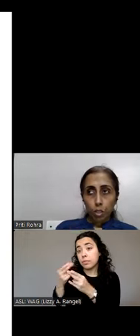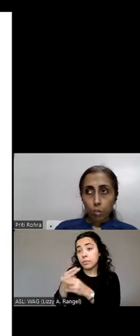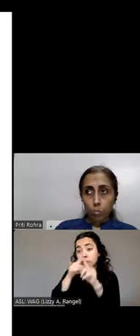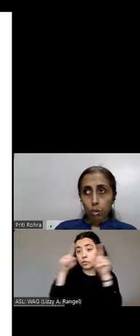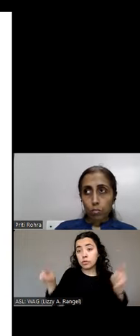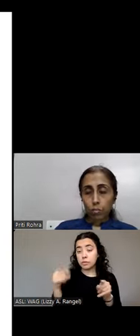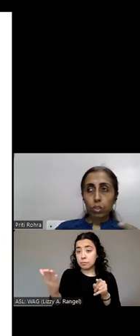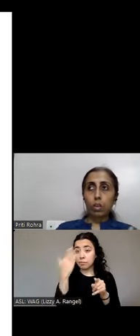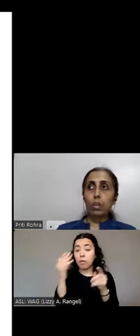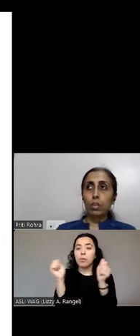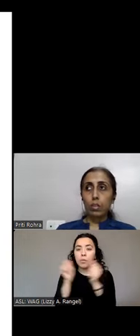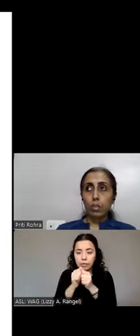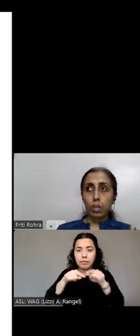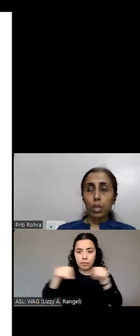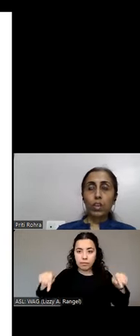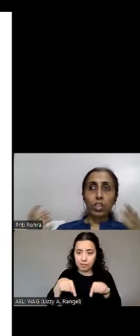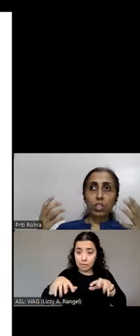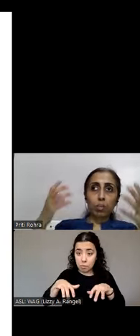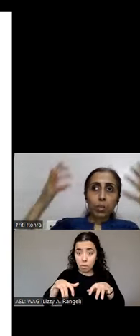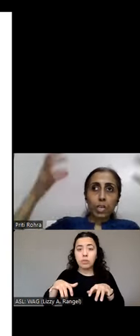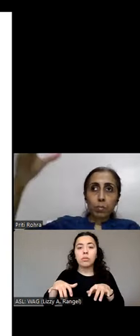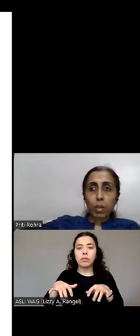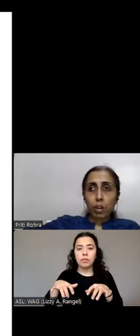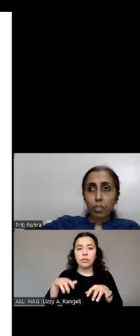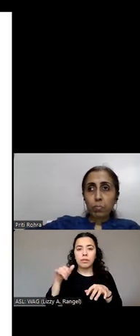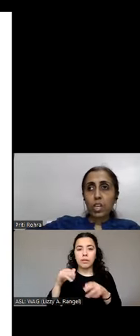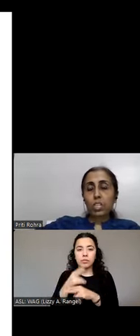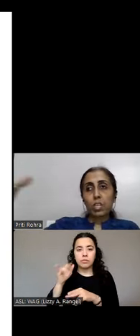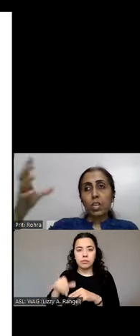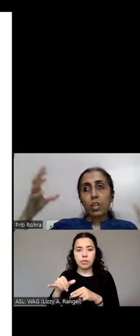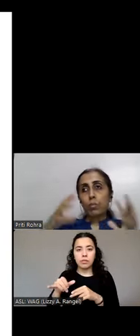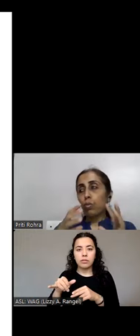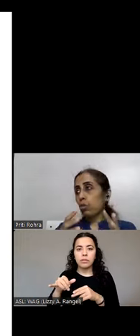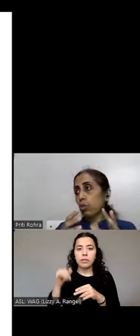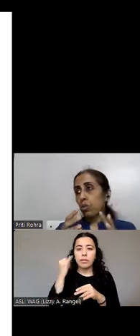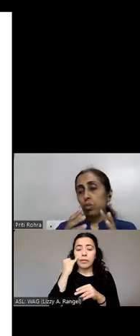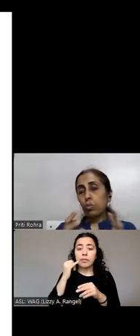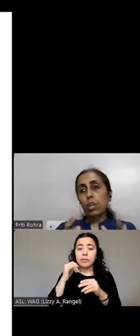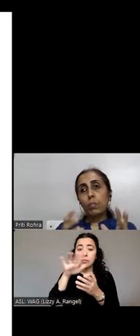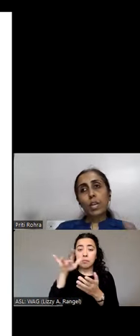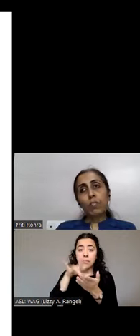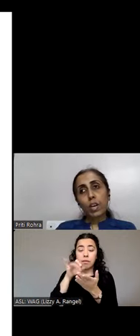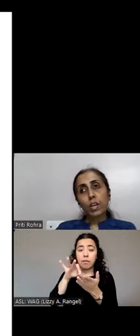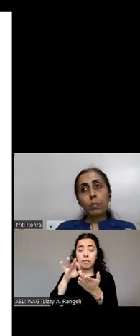a keyboard will struggle. If it is displayed on the middle of the page those using a magnifier and